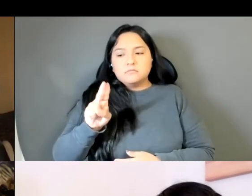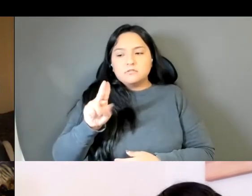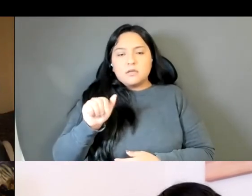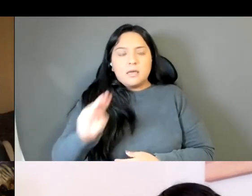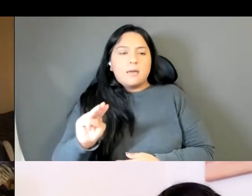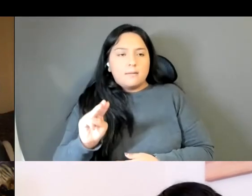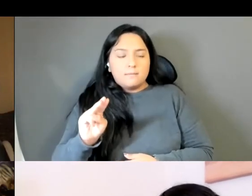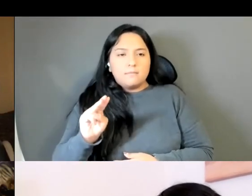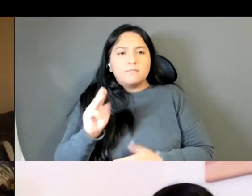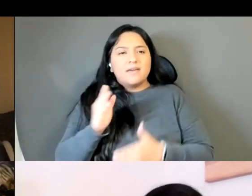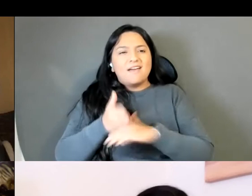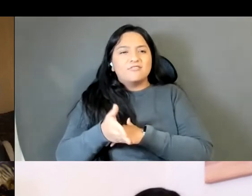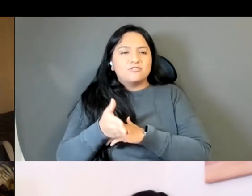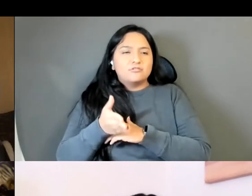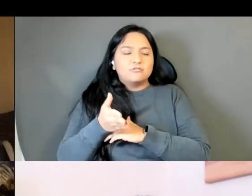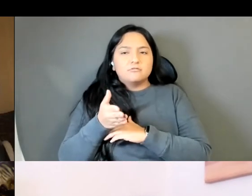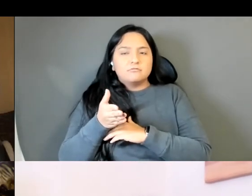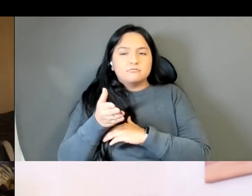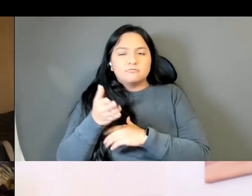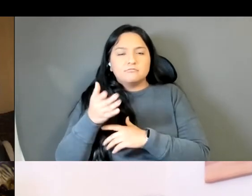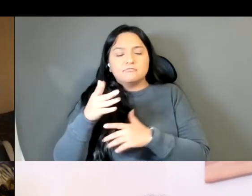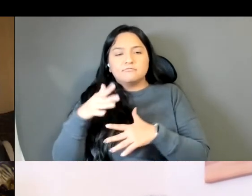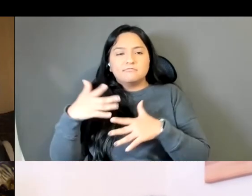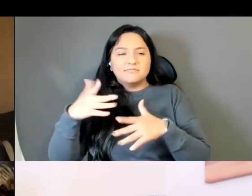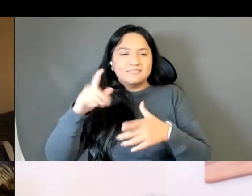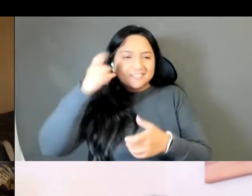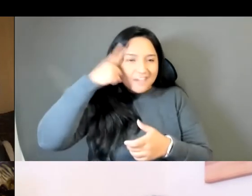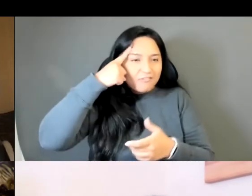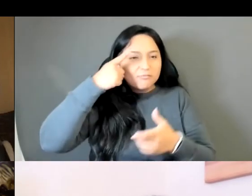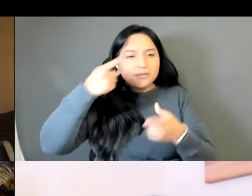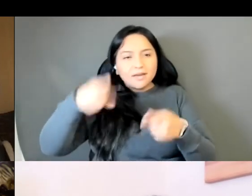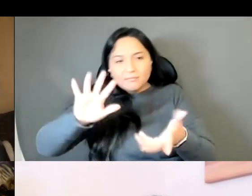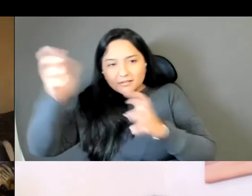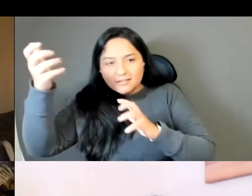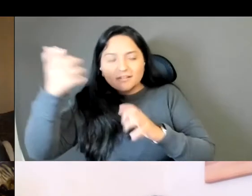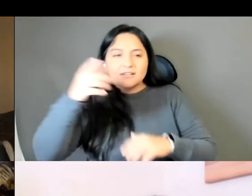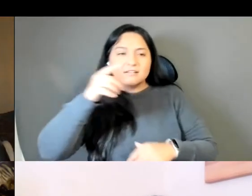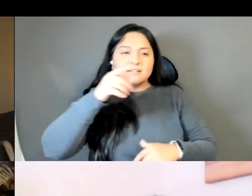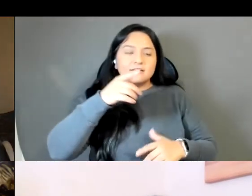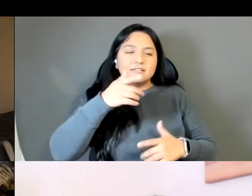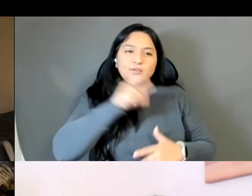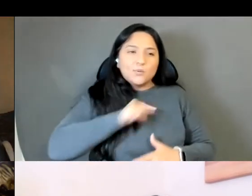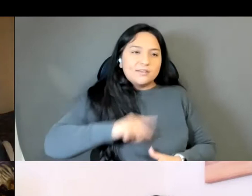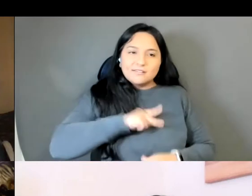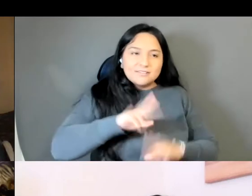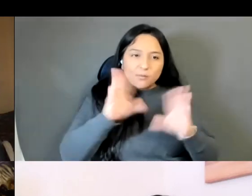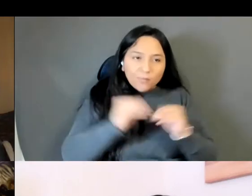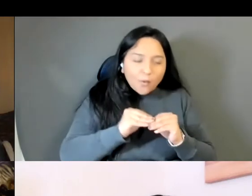would say like seized the government and overthrew the absolute monarchy, it changed to Thailand, which means Land of the Free.